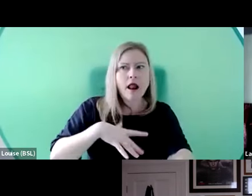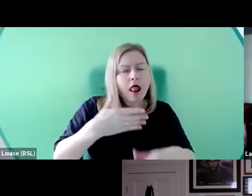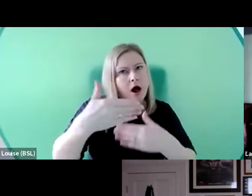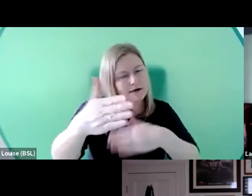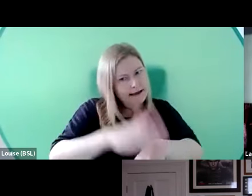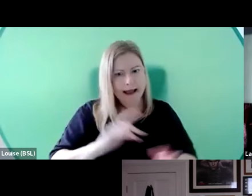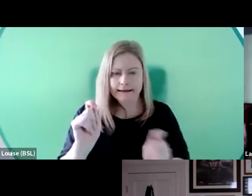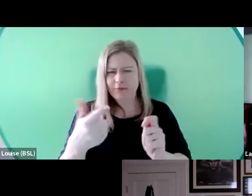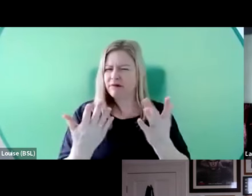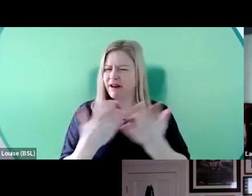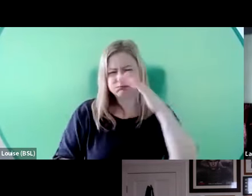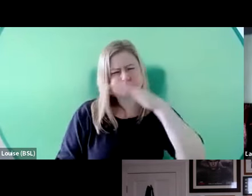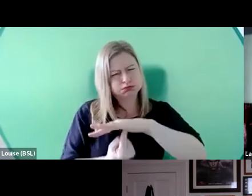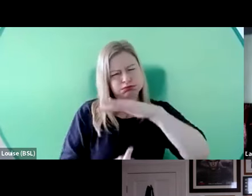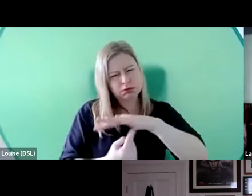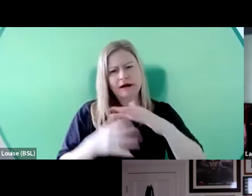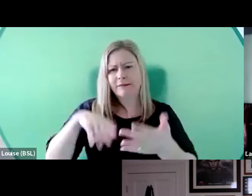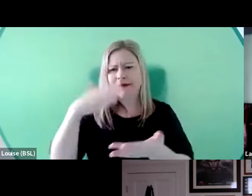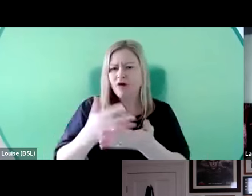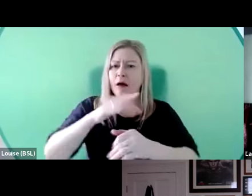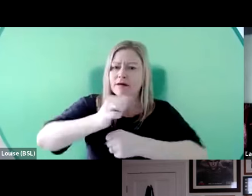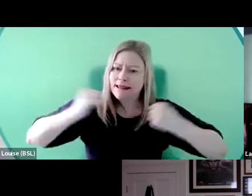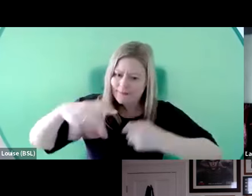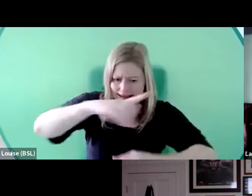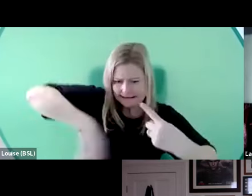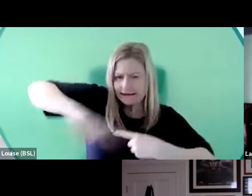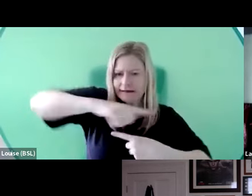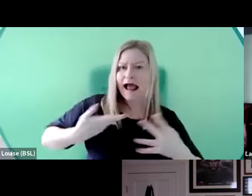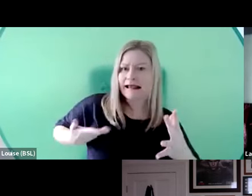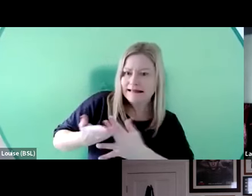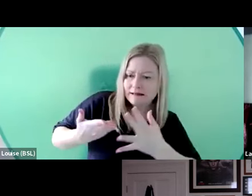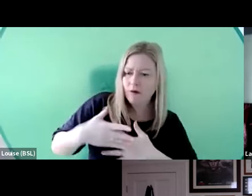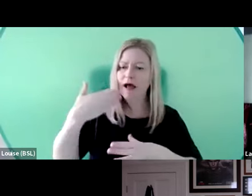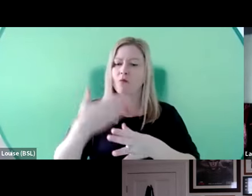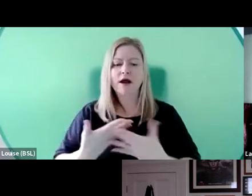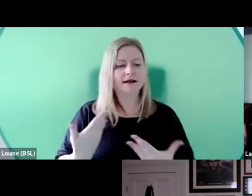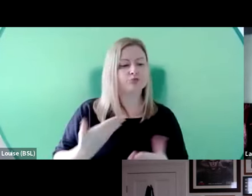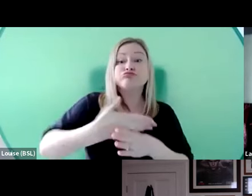so vital that we make our spaces accessible and our working practices accessible so that